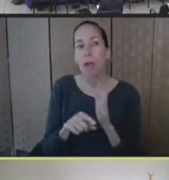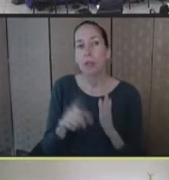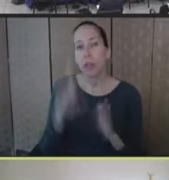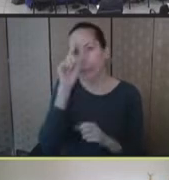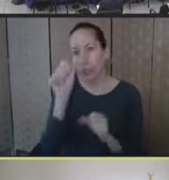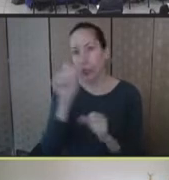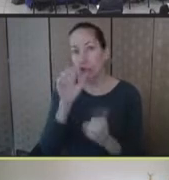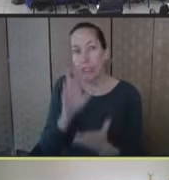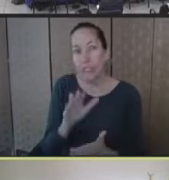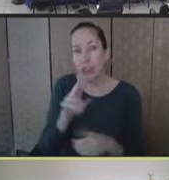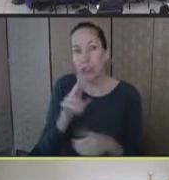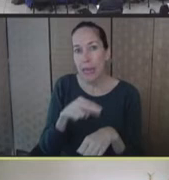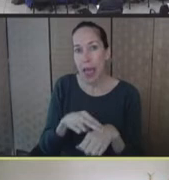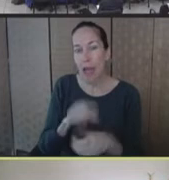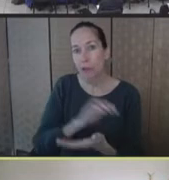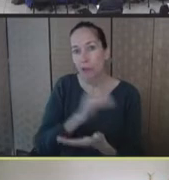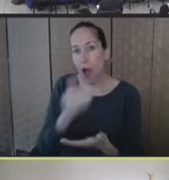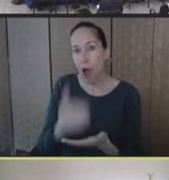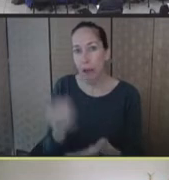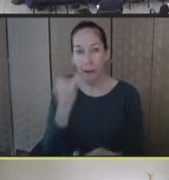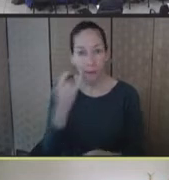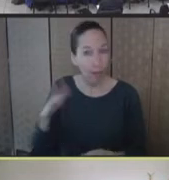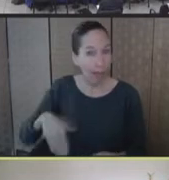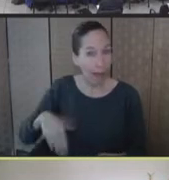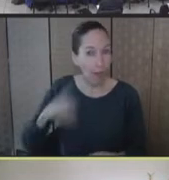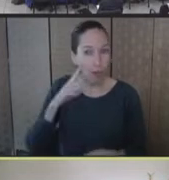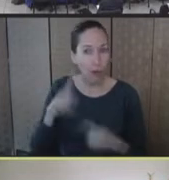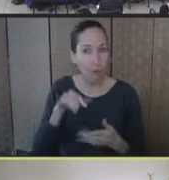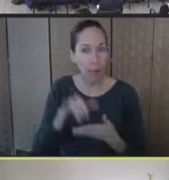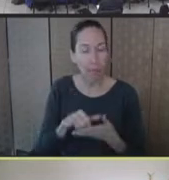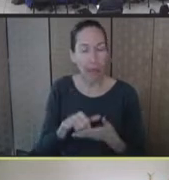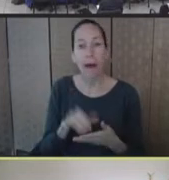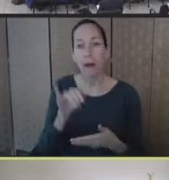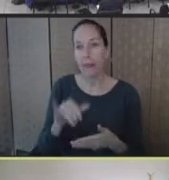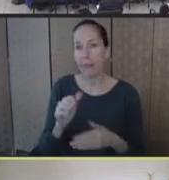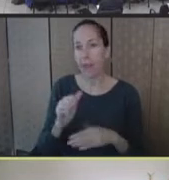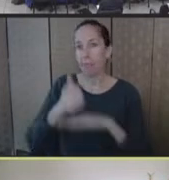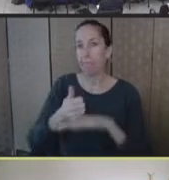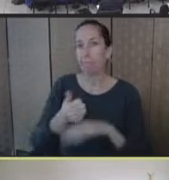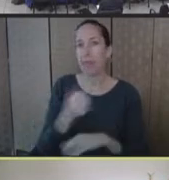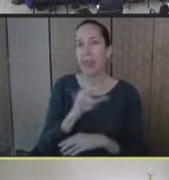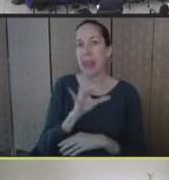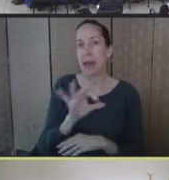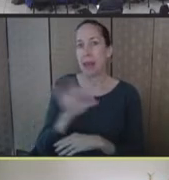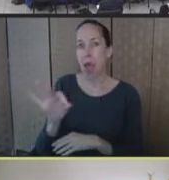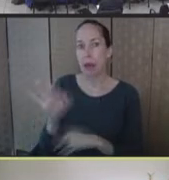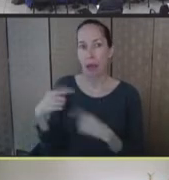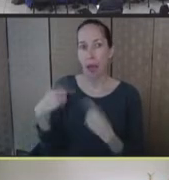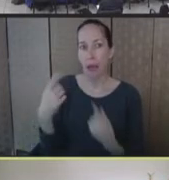familiar with it. We have been in existence since '99, but we presently maintain a portfolio of